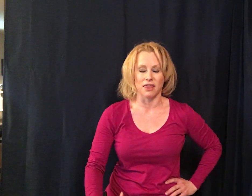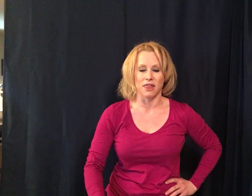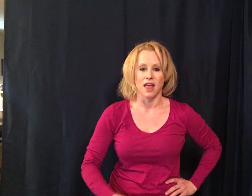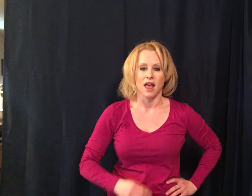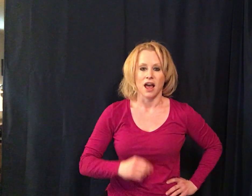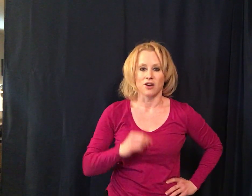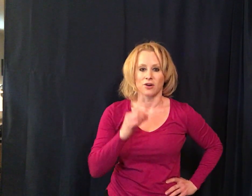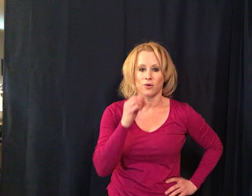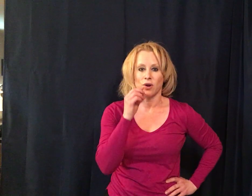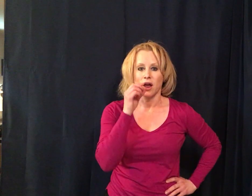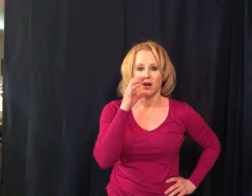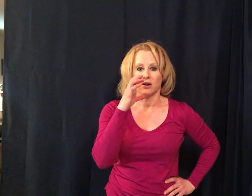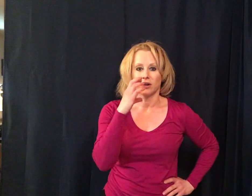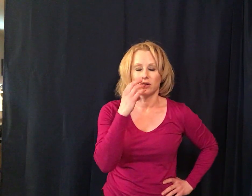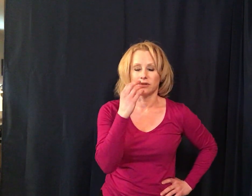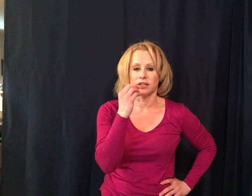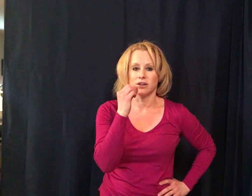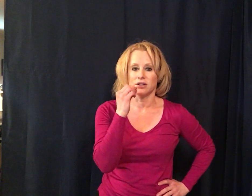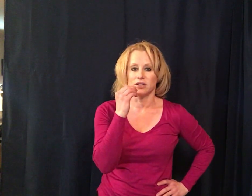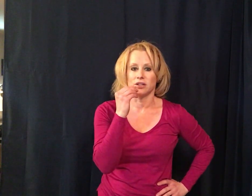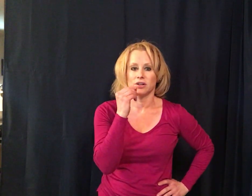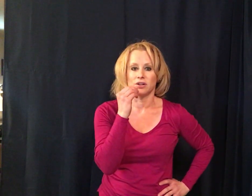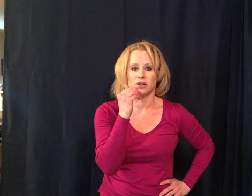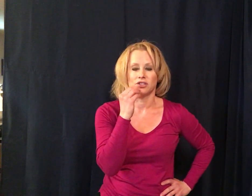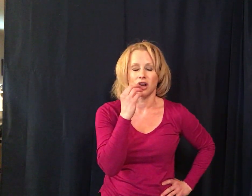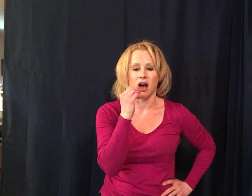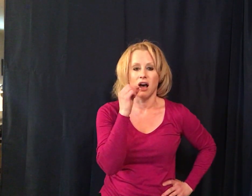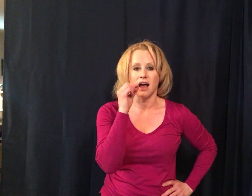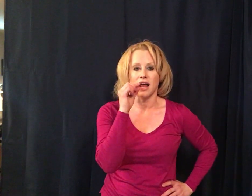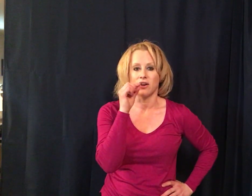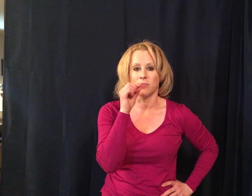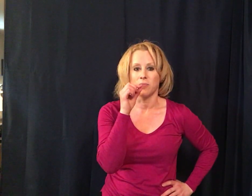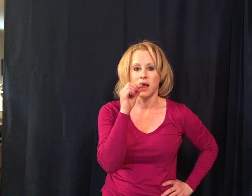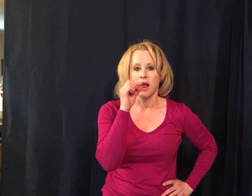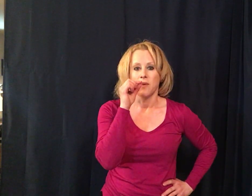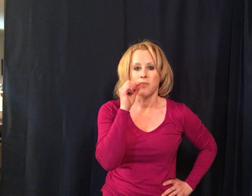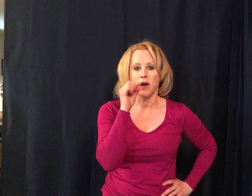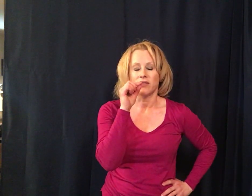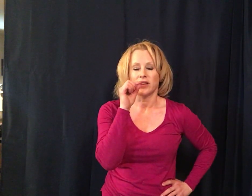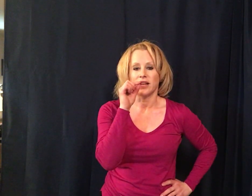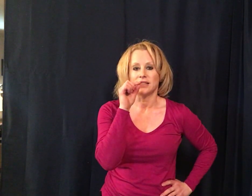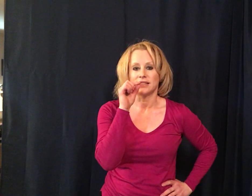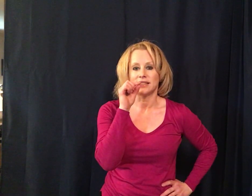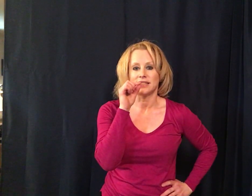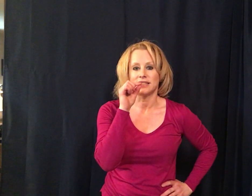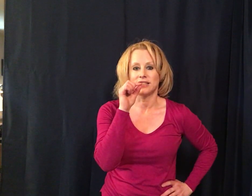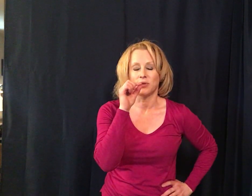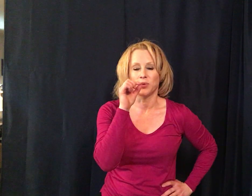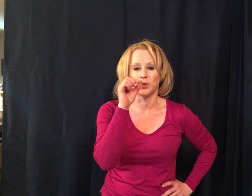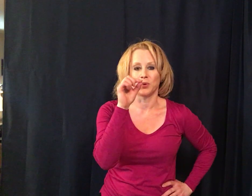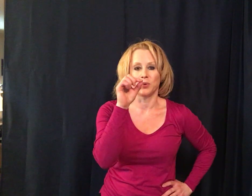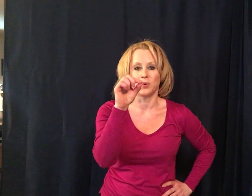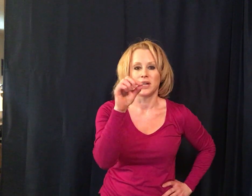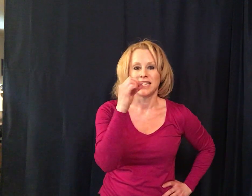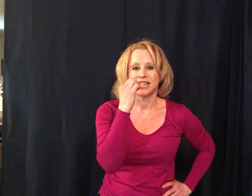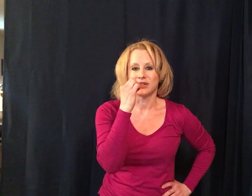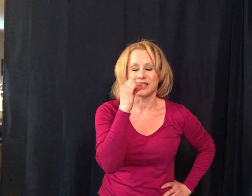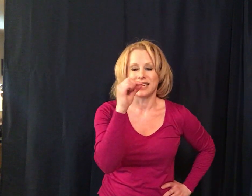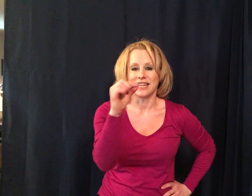and you're you're closing your your jaw and you're pressing through your teeth